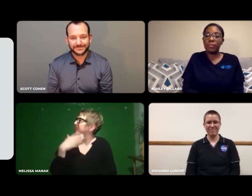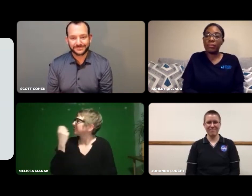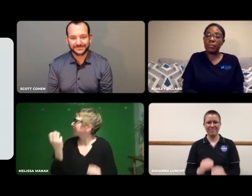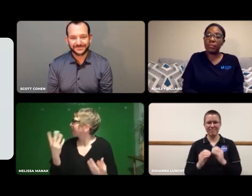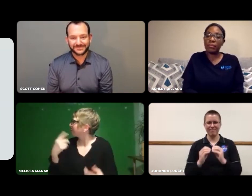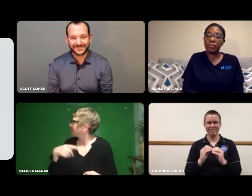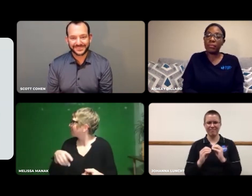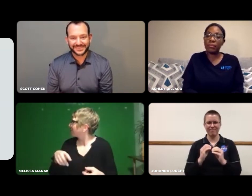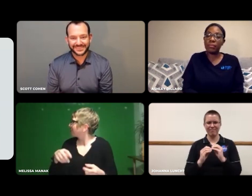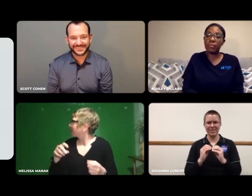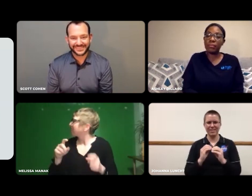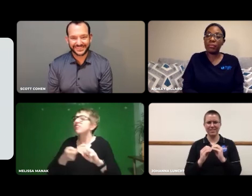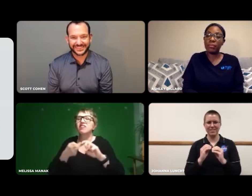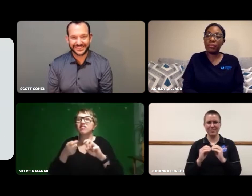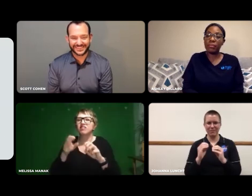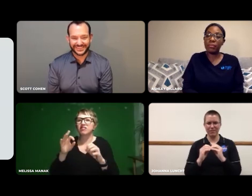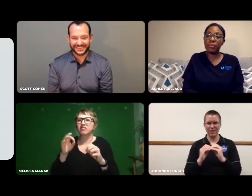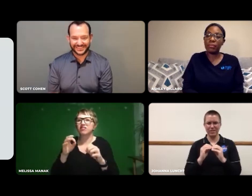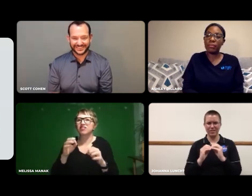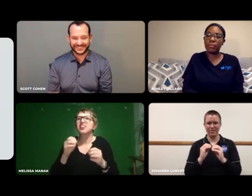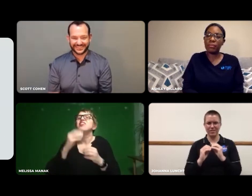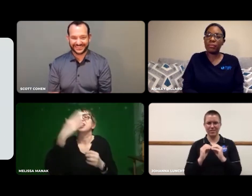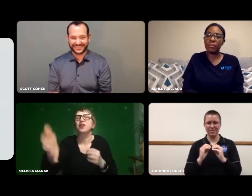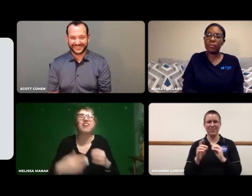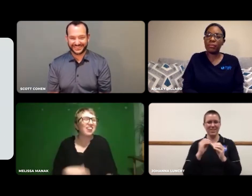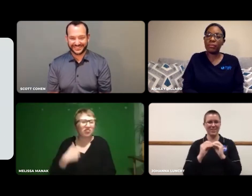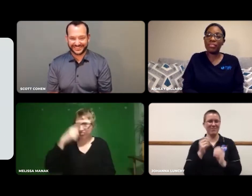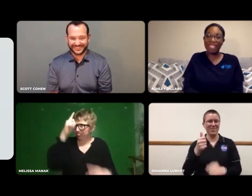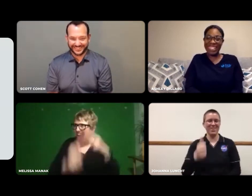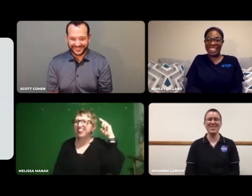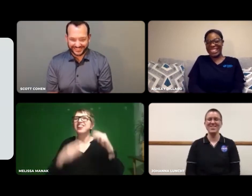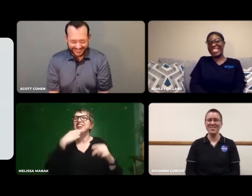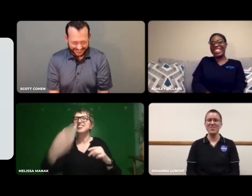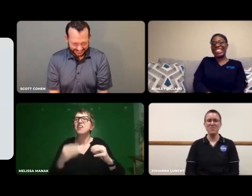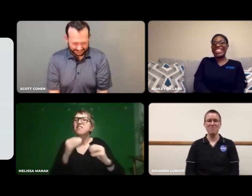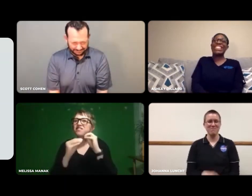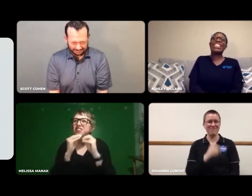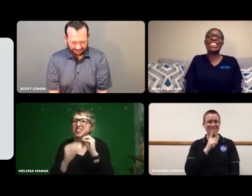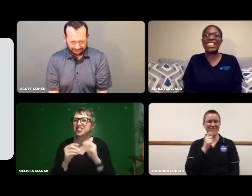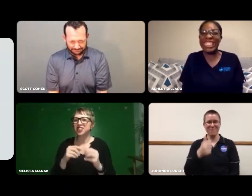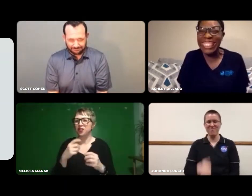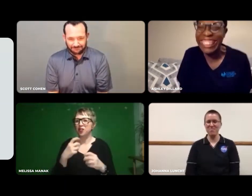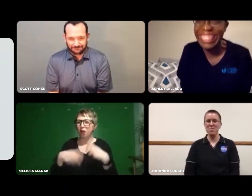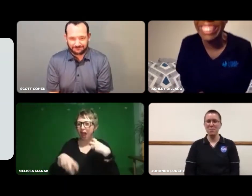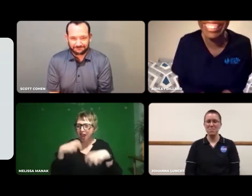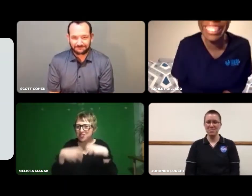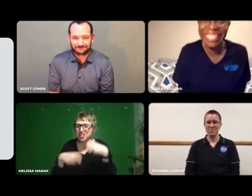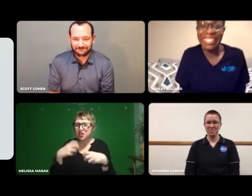You mean fix? Yes, thank you. I was trying to think of the sign.